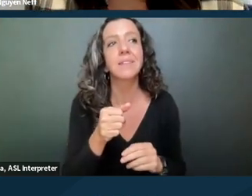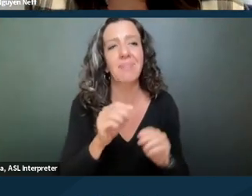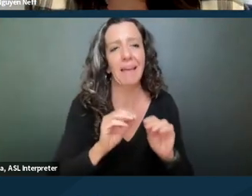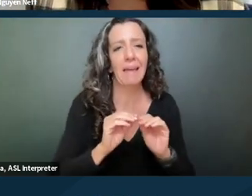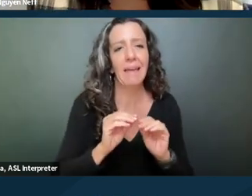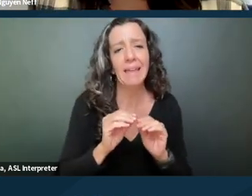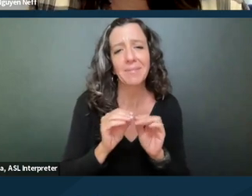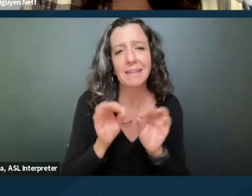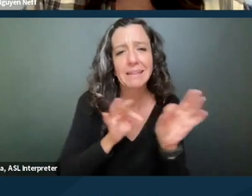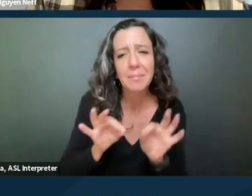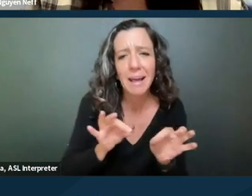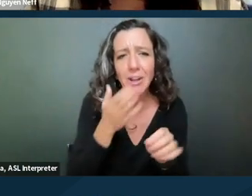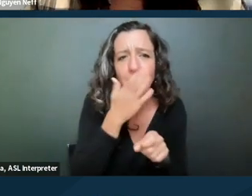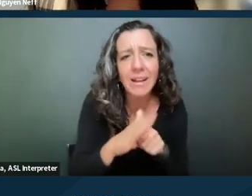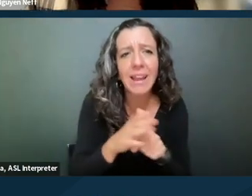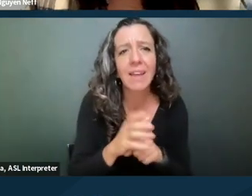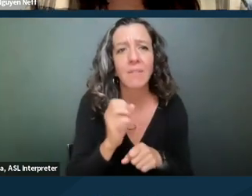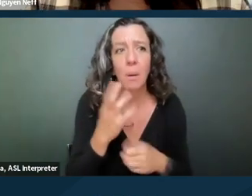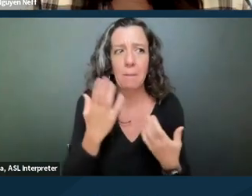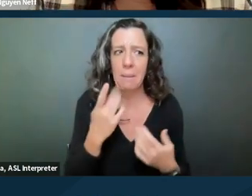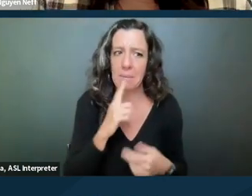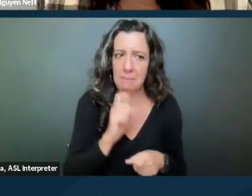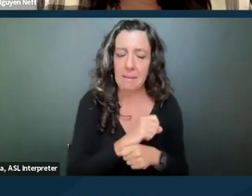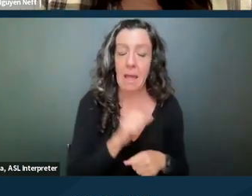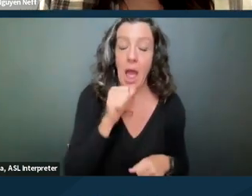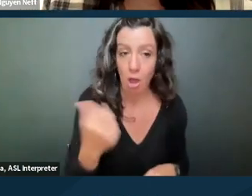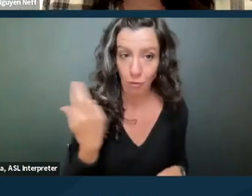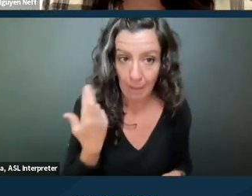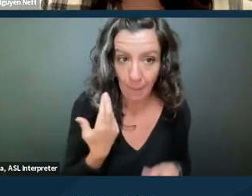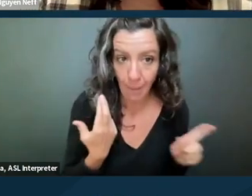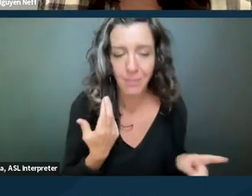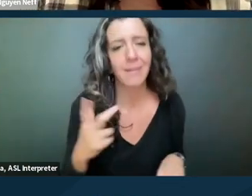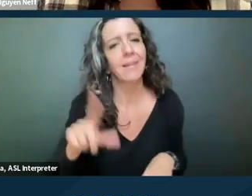or might be considered unreasonable, the landlord still has a responsibility